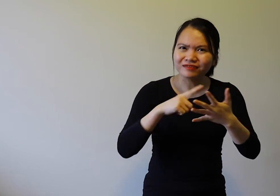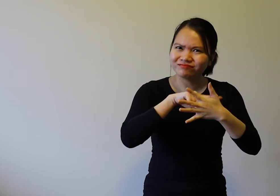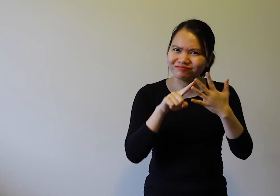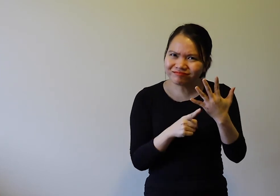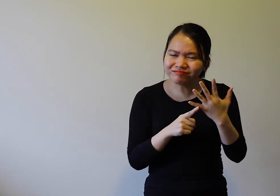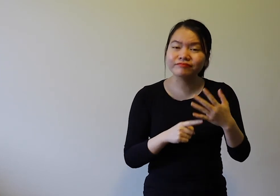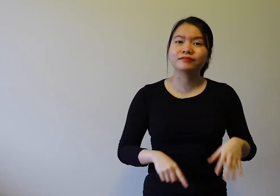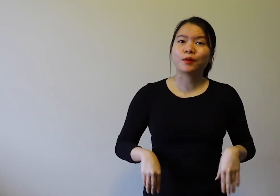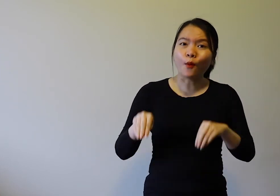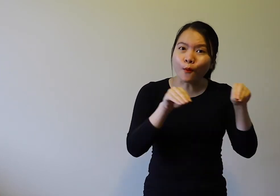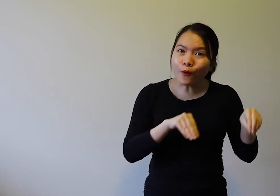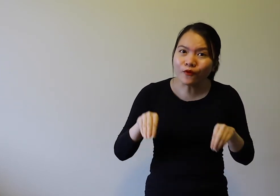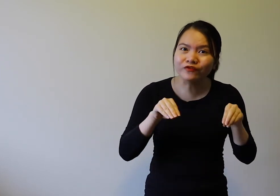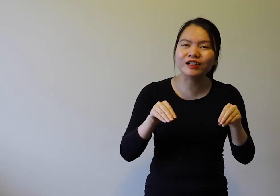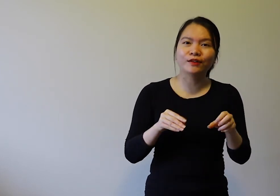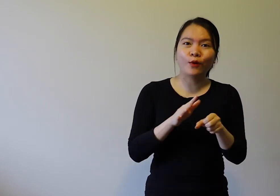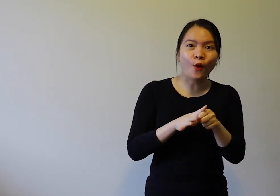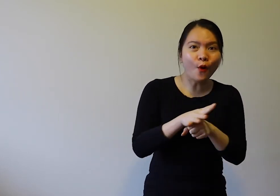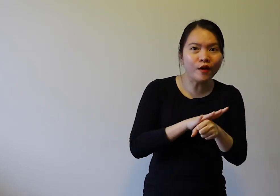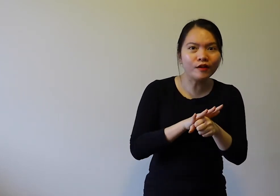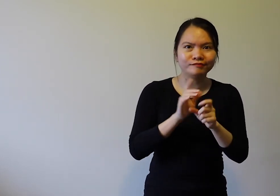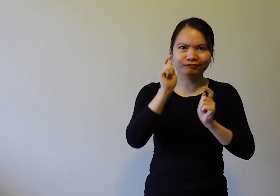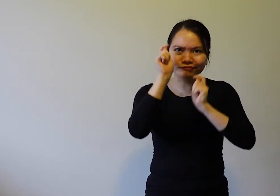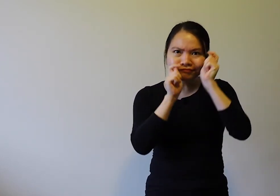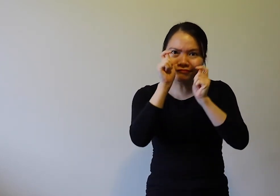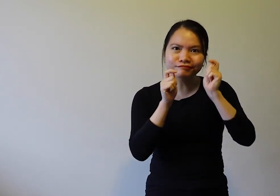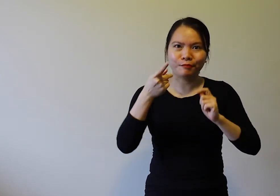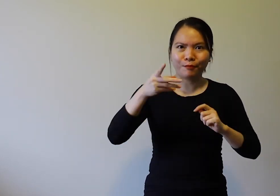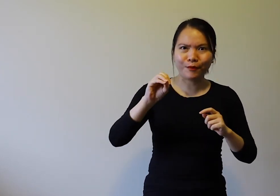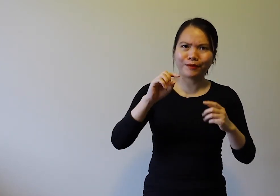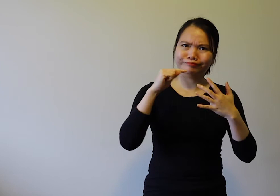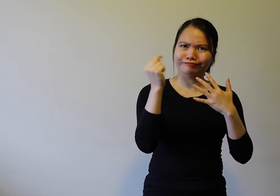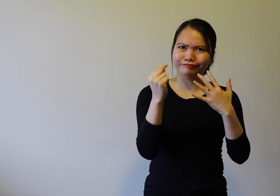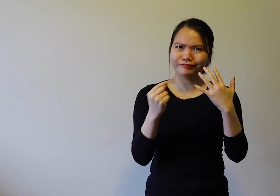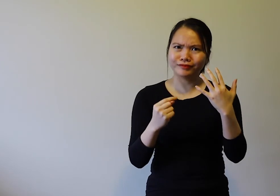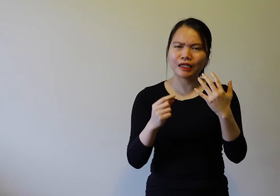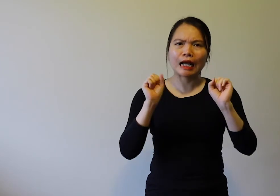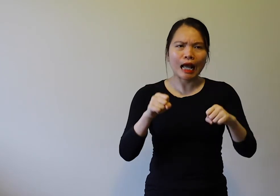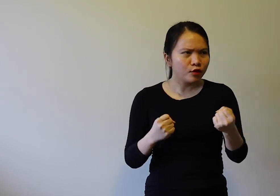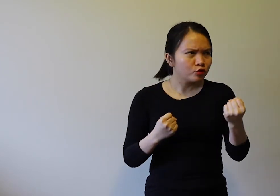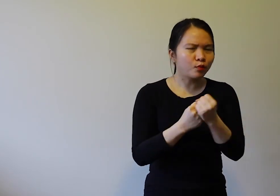A signed word is made with handshape, location, movement, palm orientation